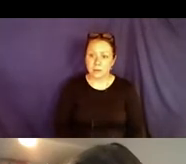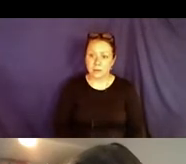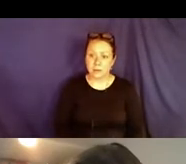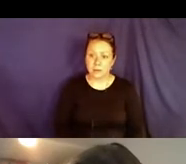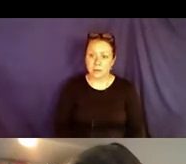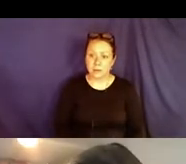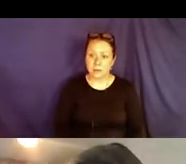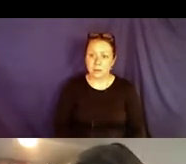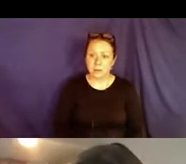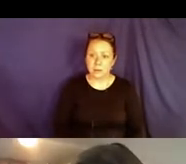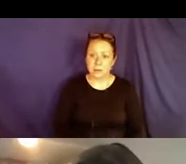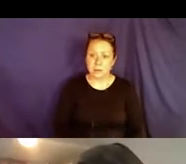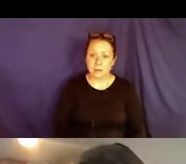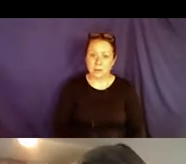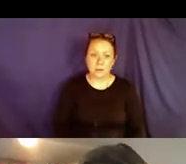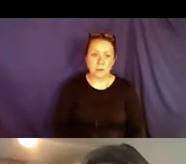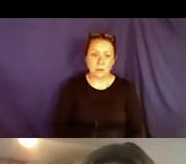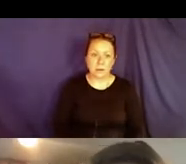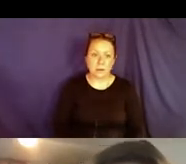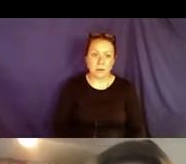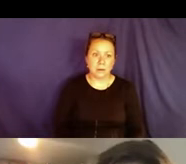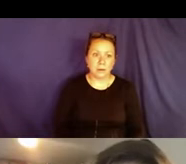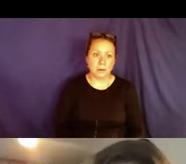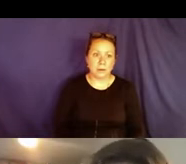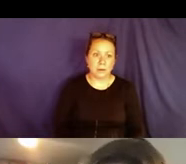board in the chat again, please? >> OK. Thank